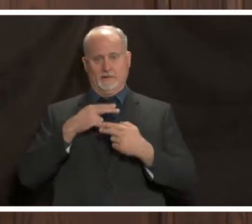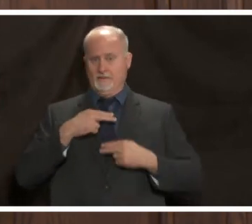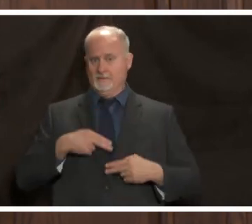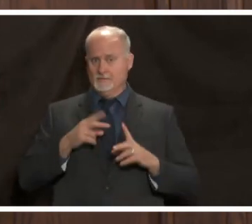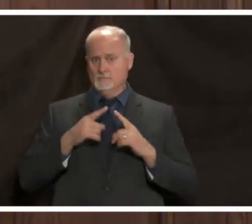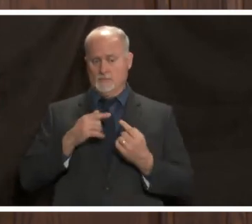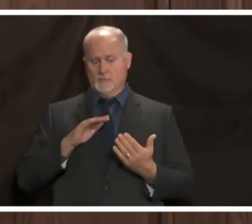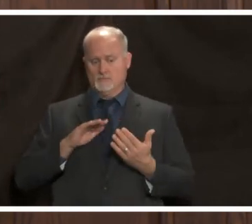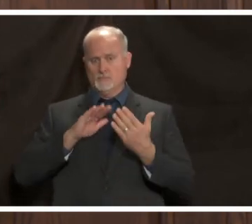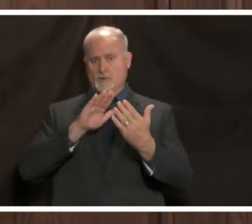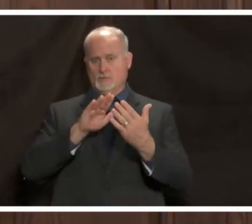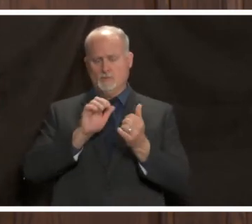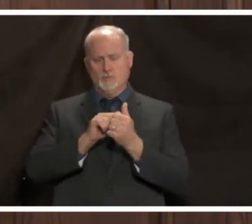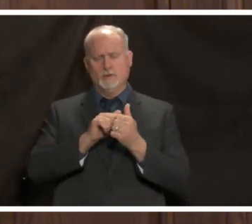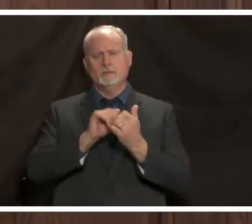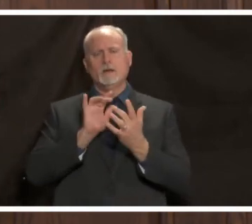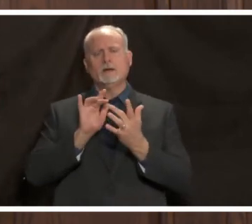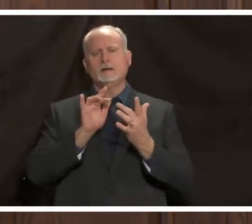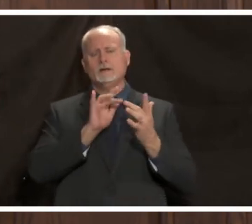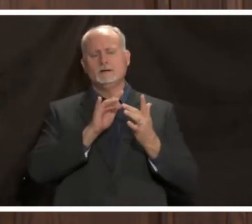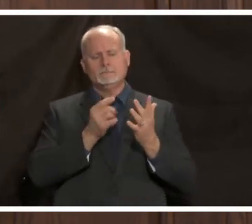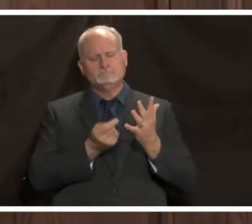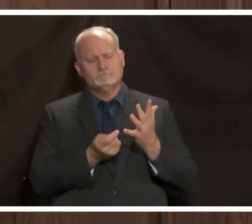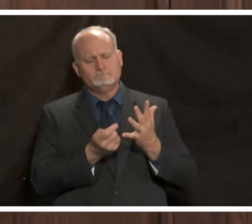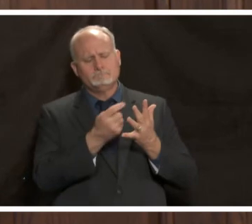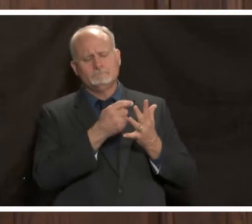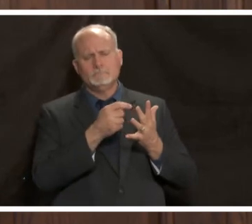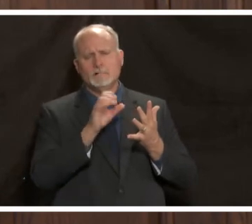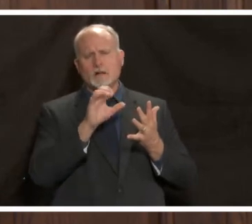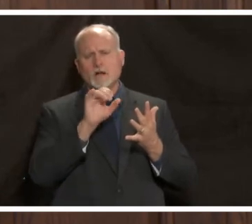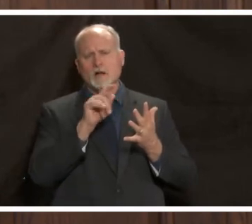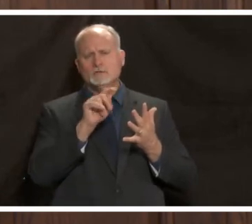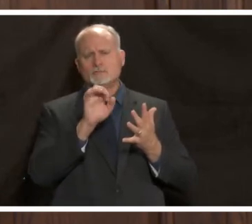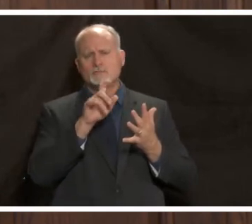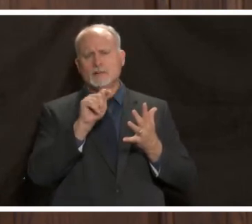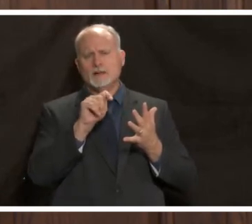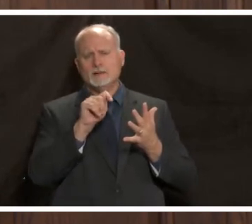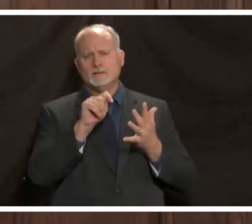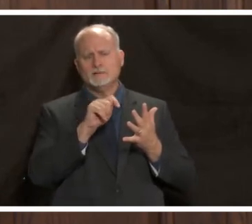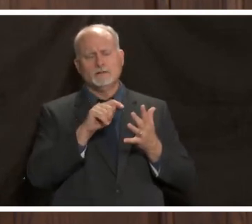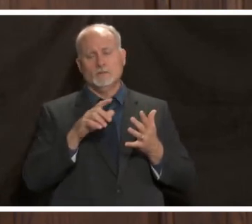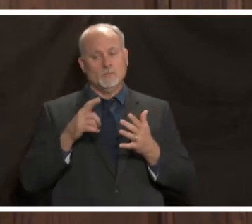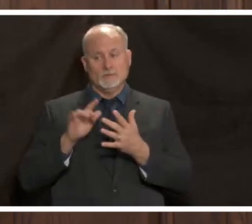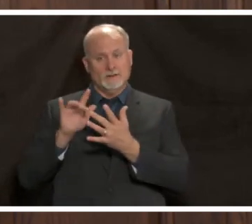with our contact tracers we're in close contact with the school nurses we're getting regular